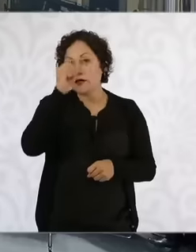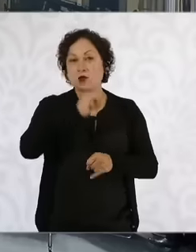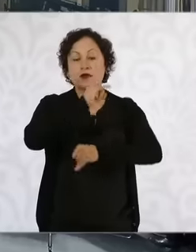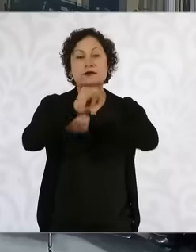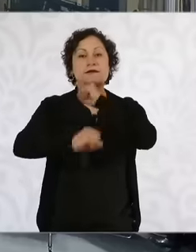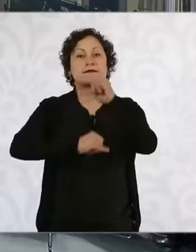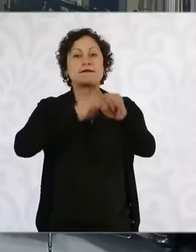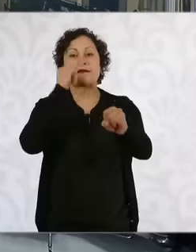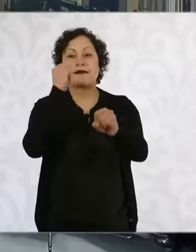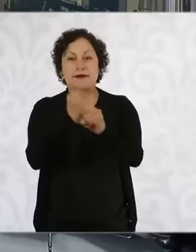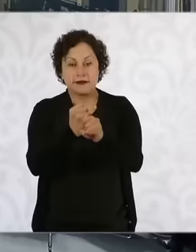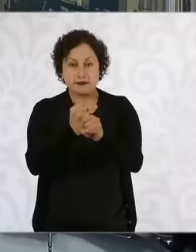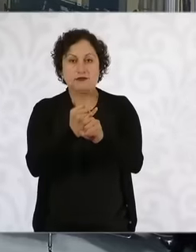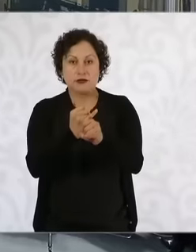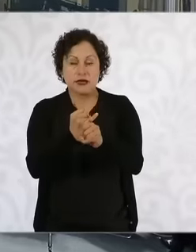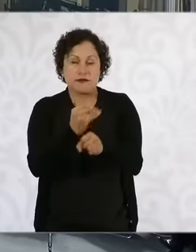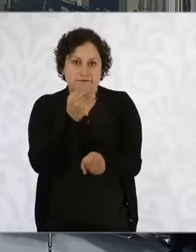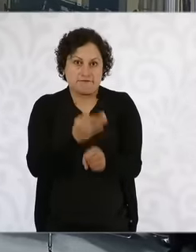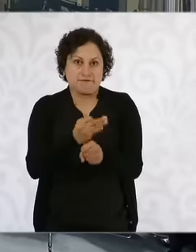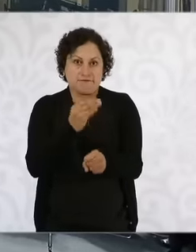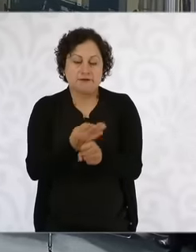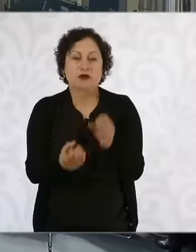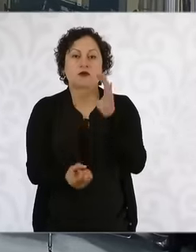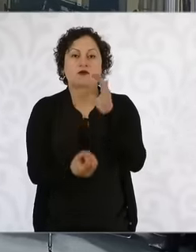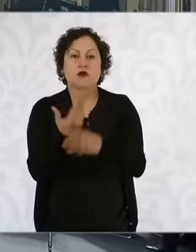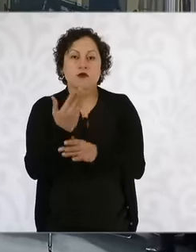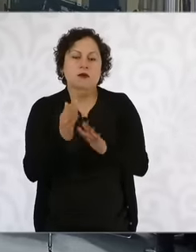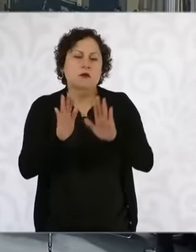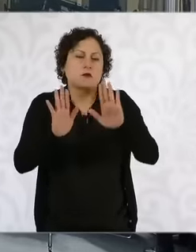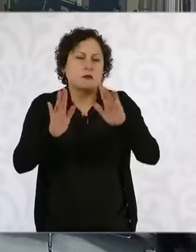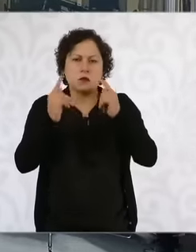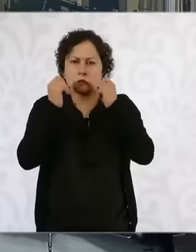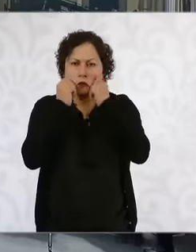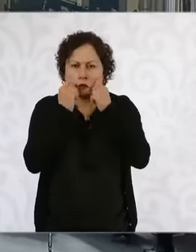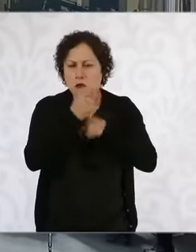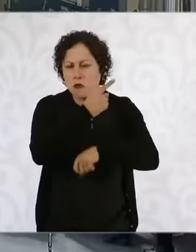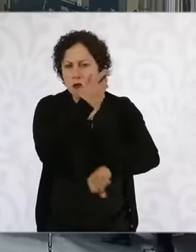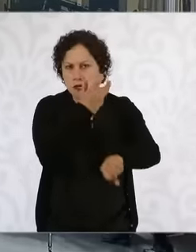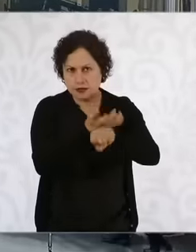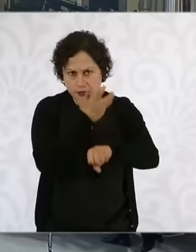among the new scenarios independently? of what happened Yesterday in the United States